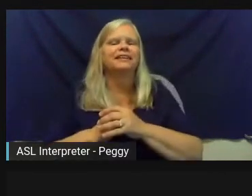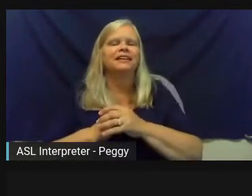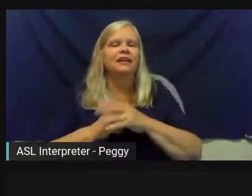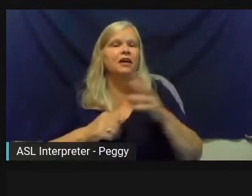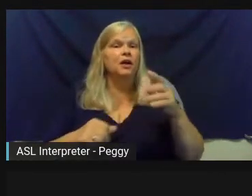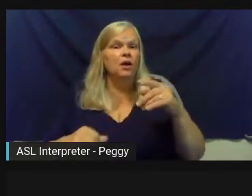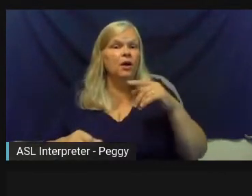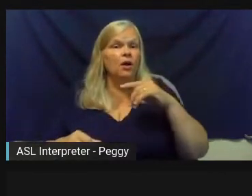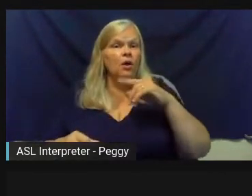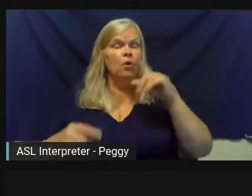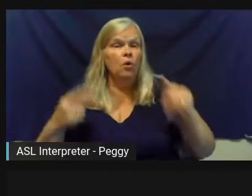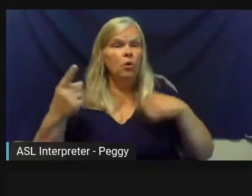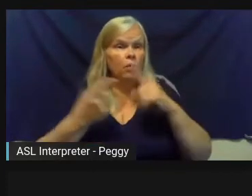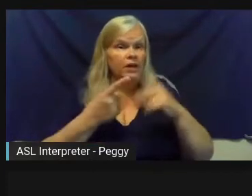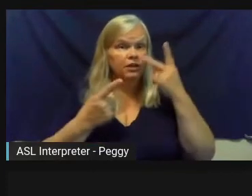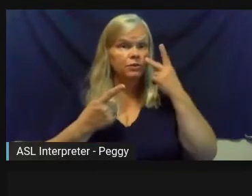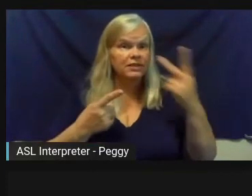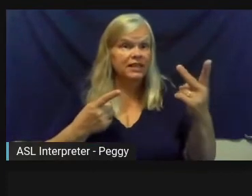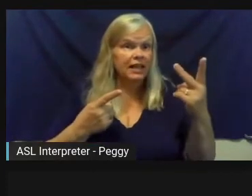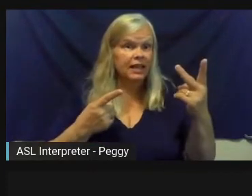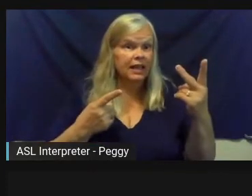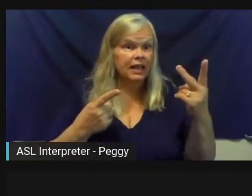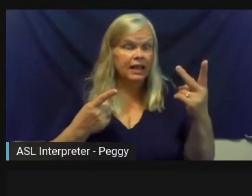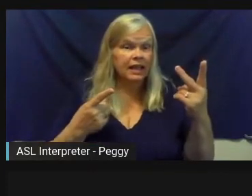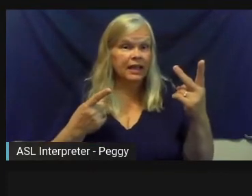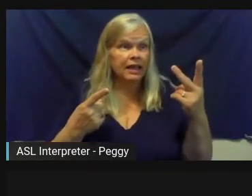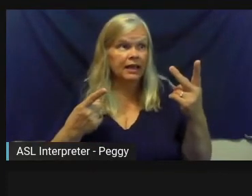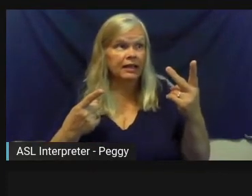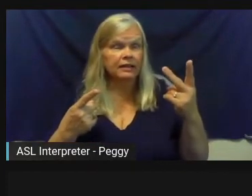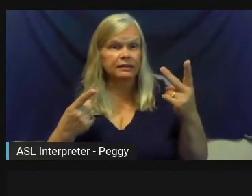ripple effects and you can't really tie it back